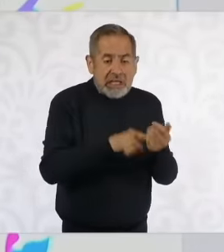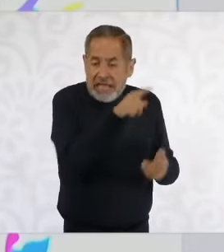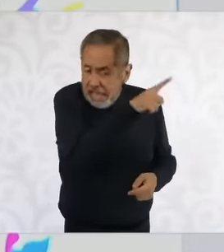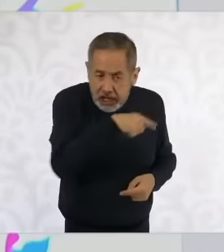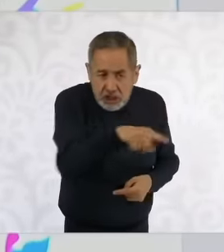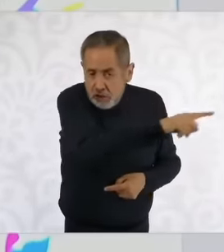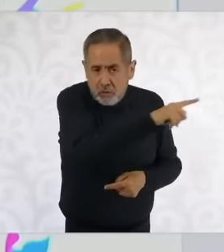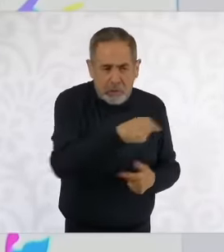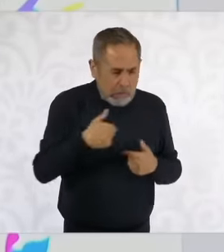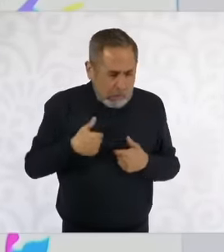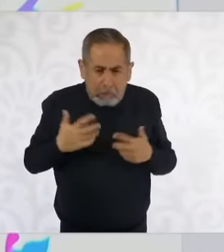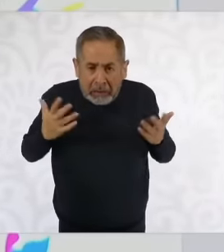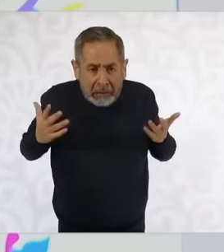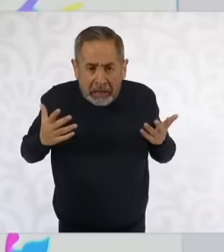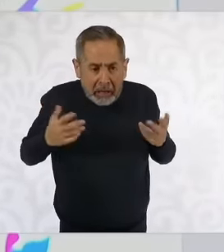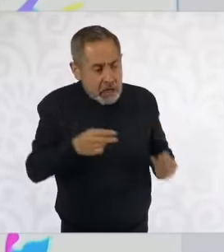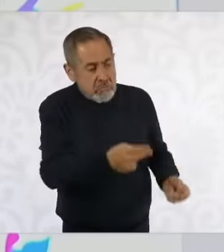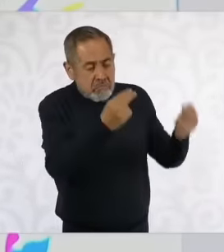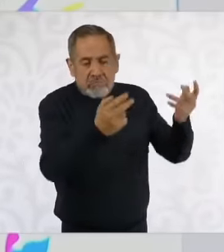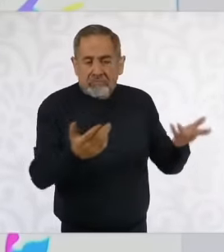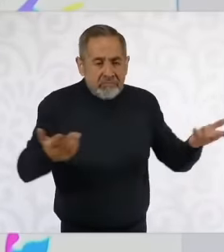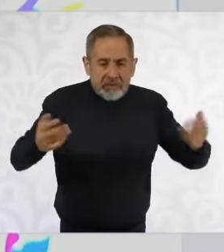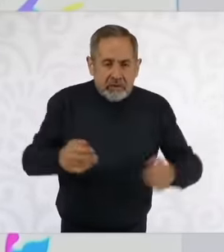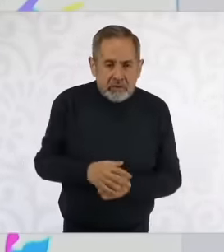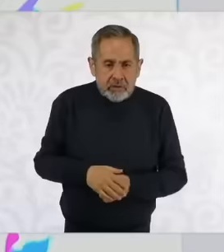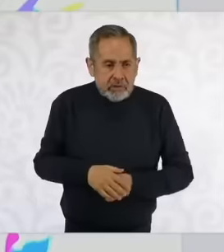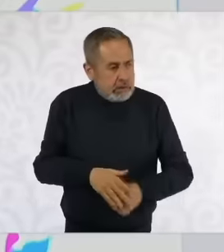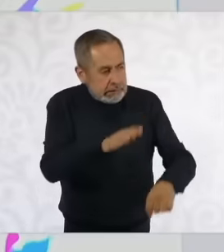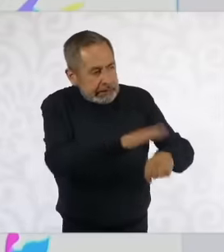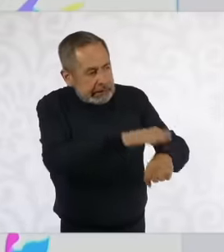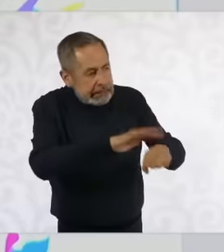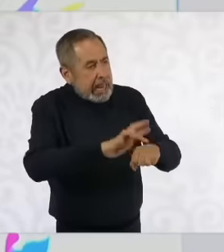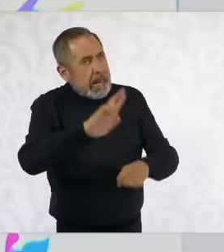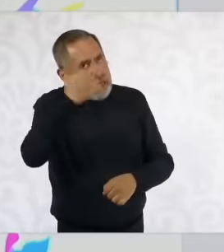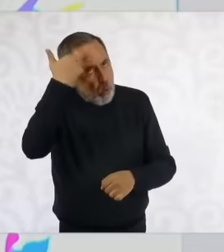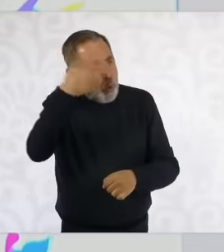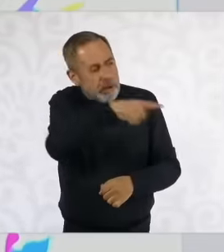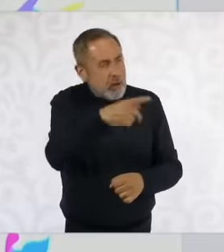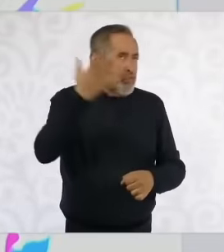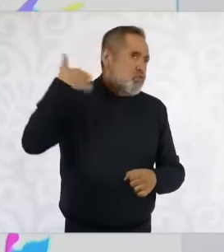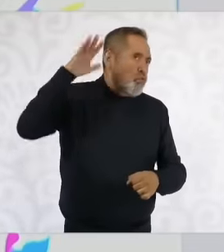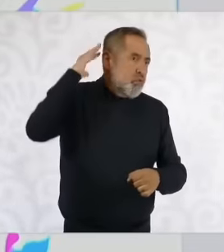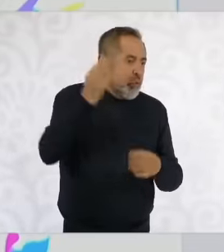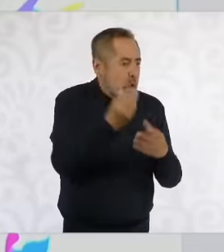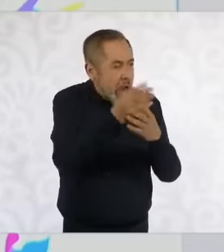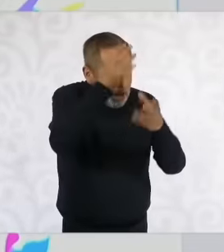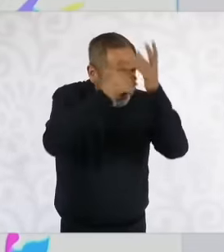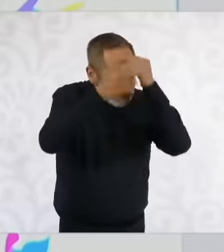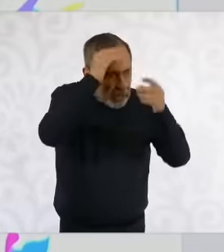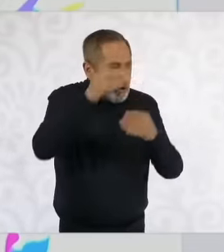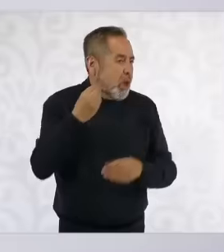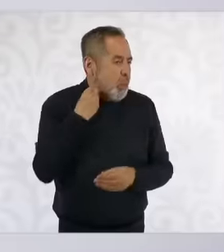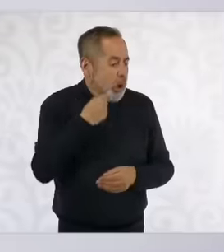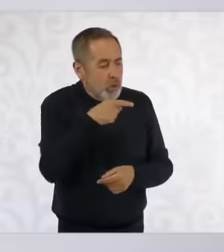That's what I say: remember your law classes, remember your